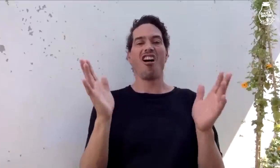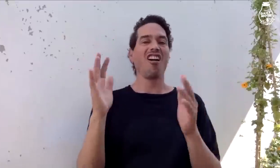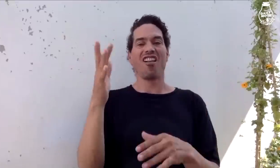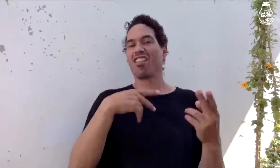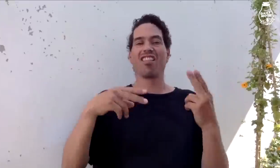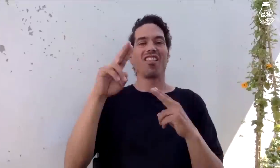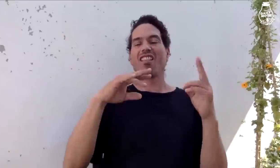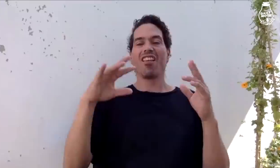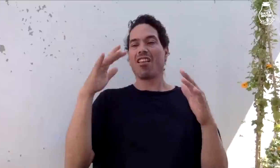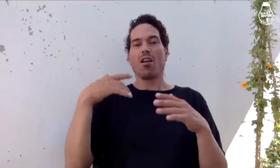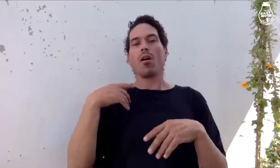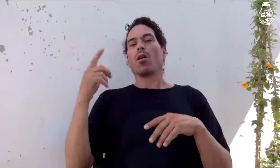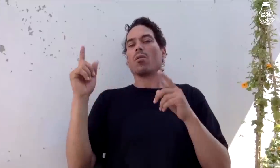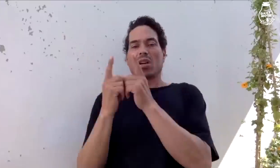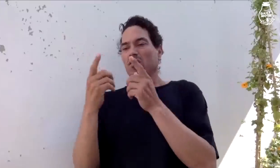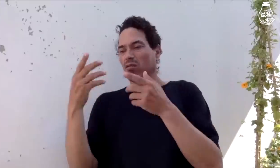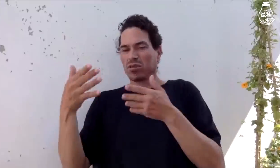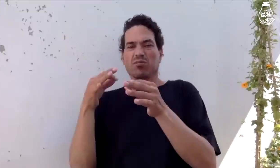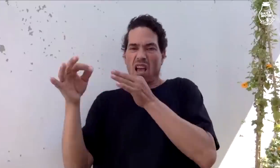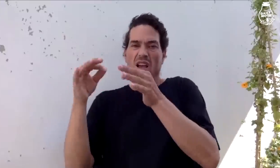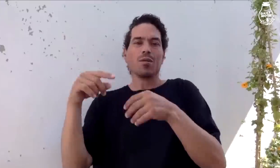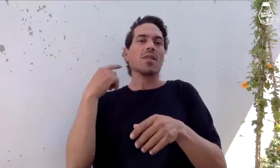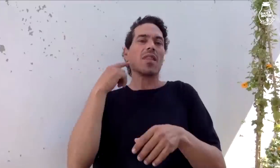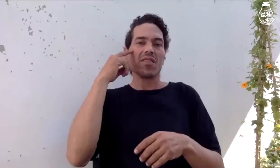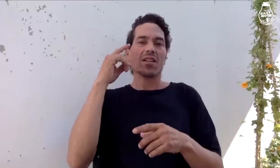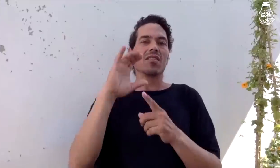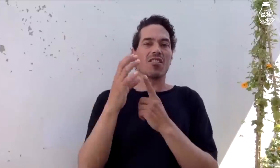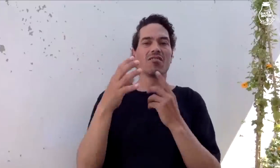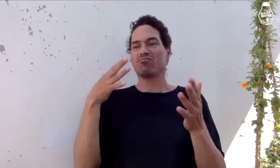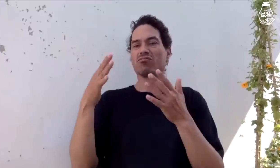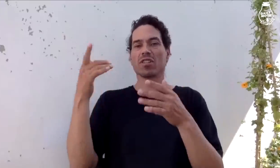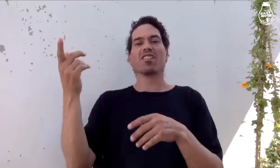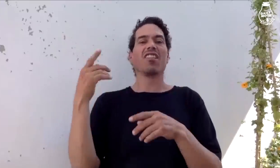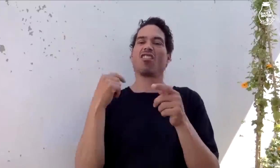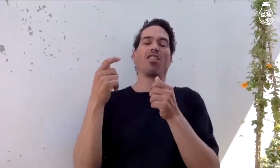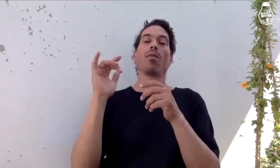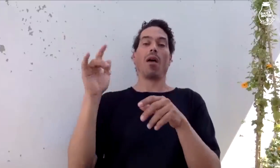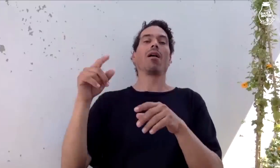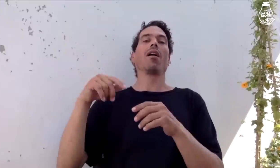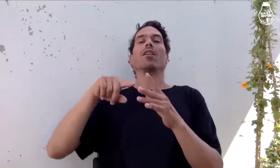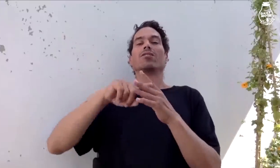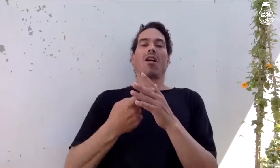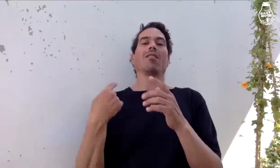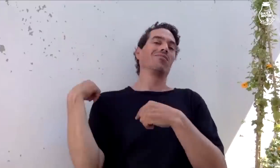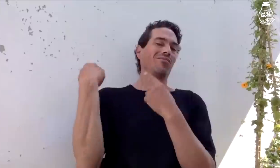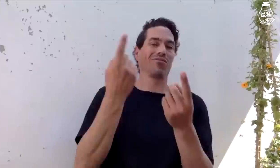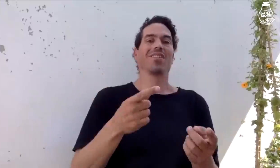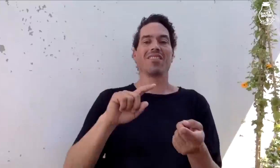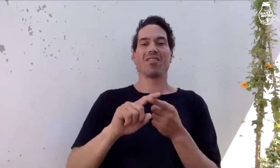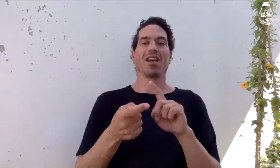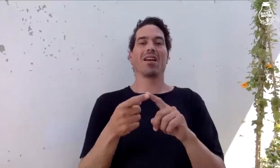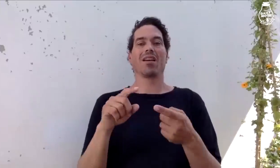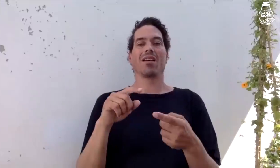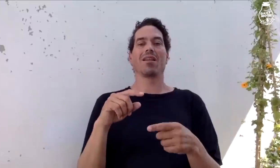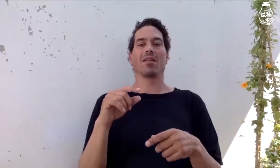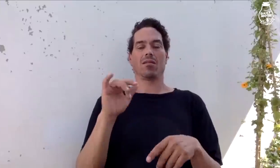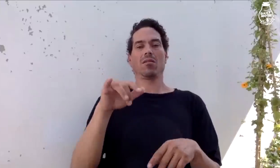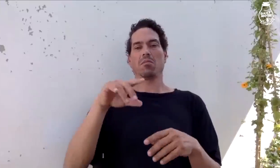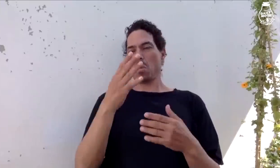there was a lot of conversation going on. When I met him, I explained a little bit about Deaf culture and we started a friendship...